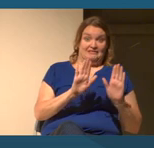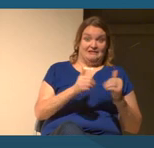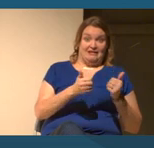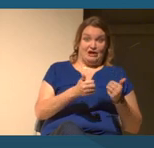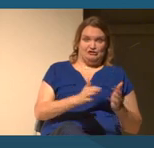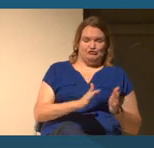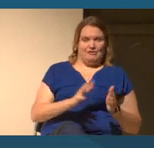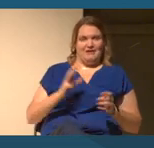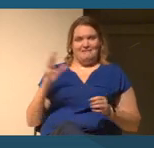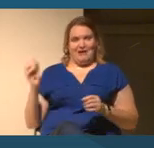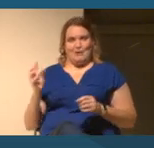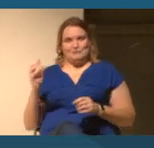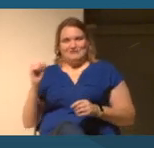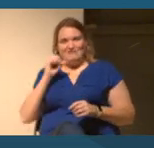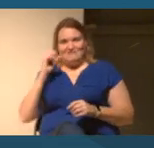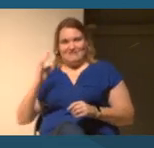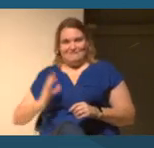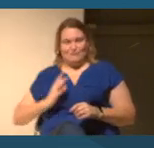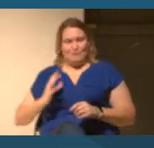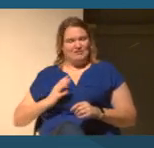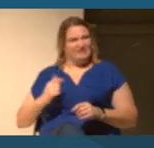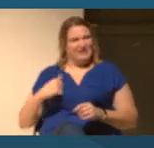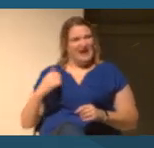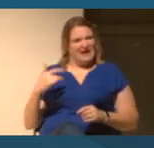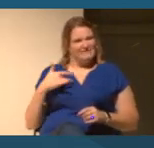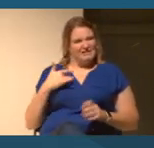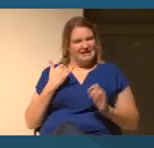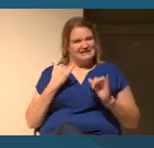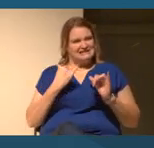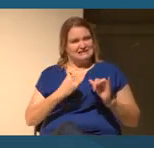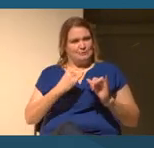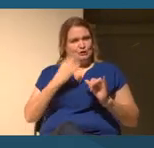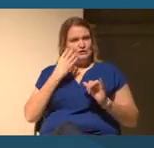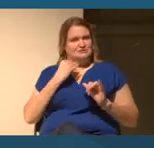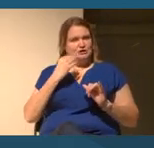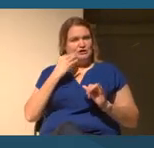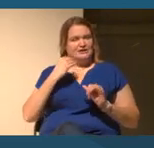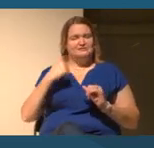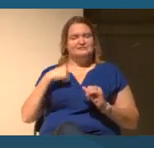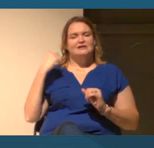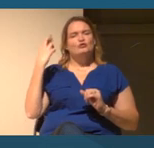And I feel like I've had experiences like that where it's helped me realize that no